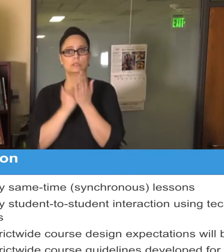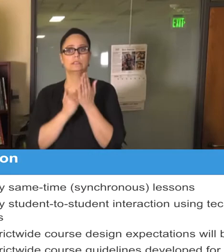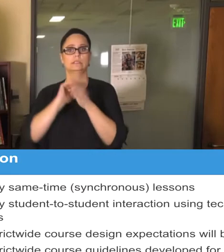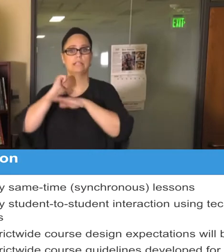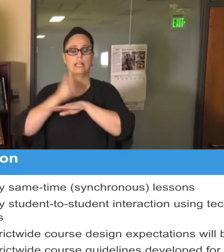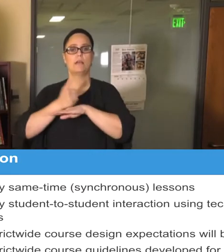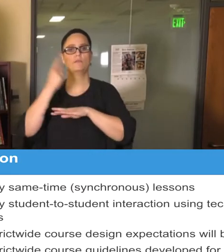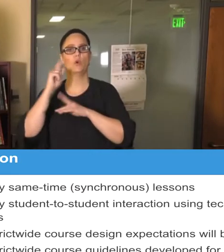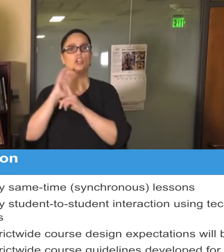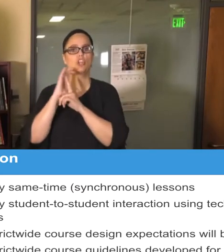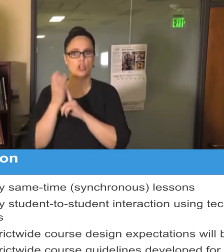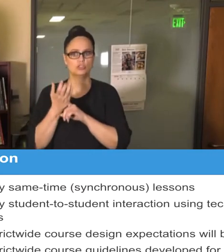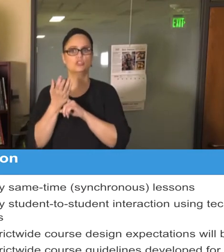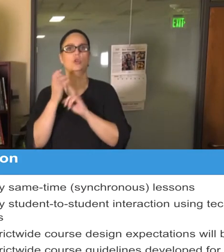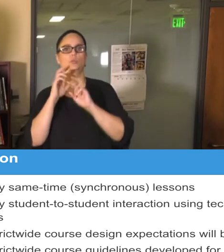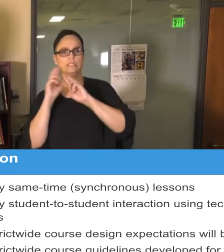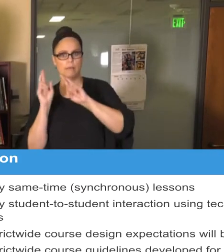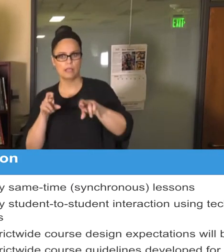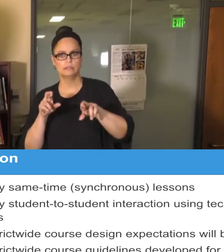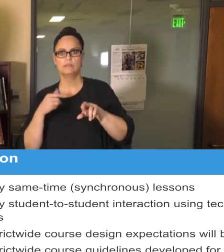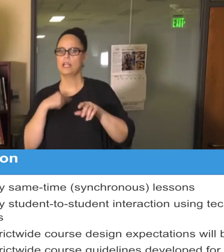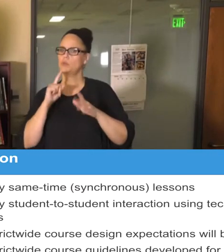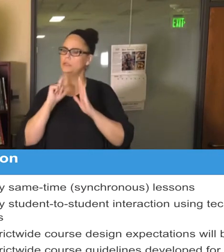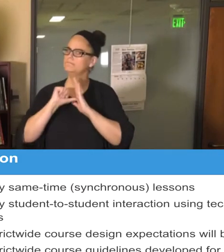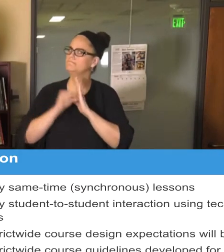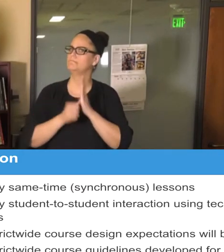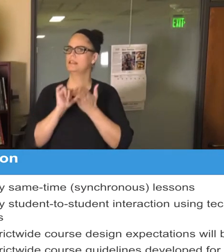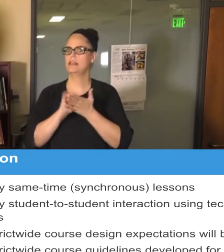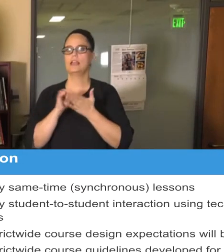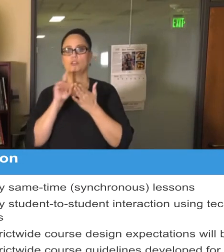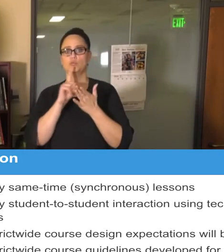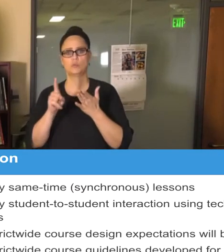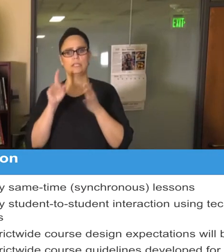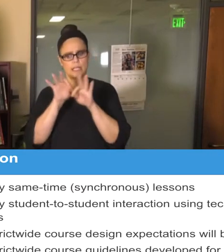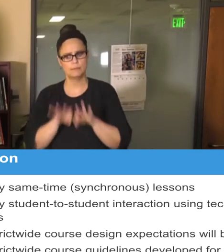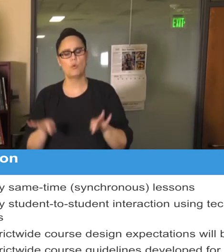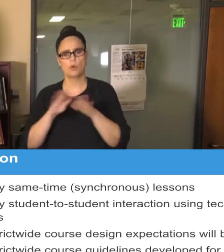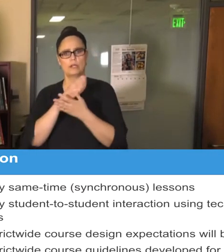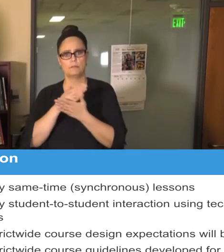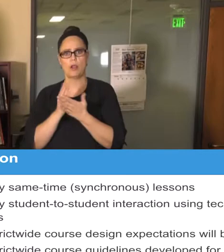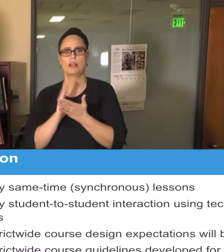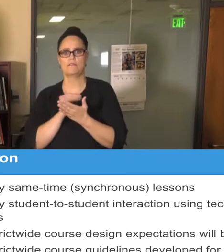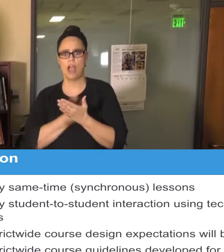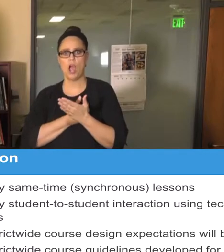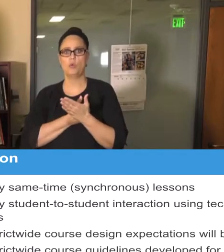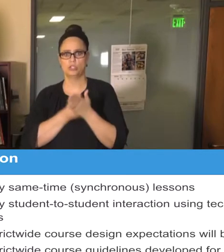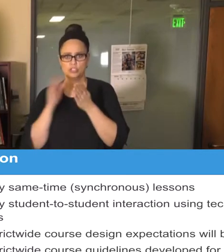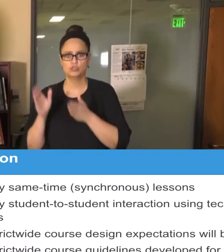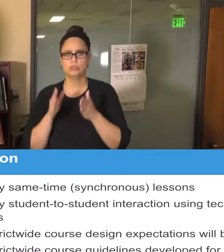and I highlight this because it's an important part of our Dstrict Strategic Plan SPPS Achieves